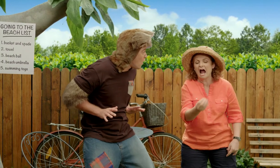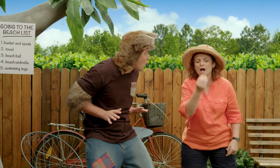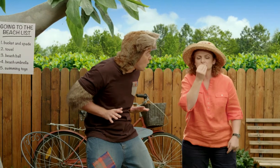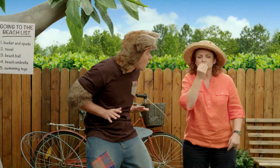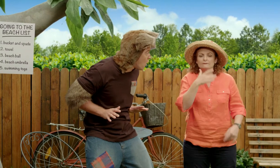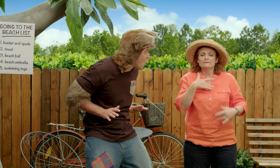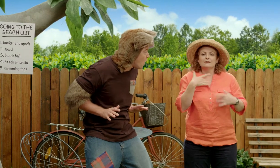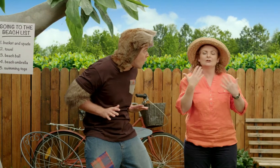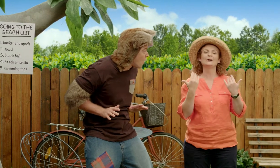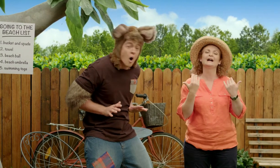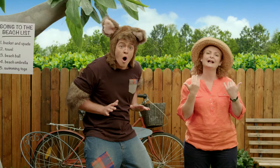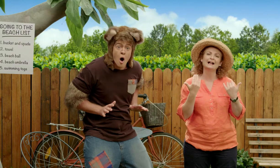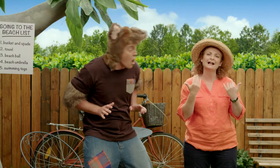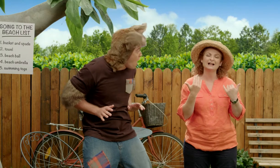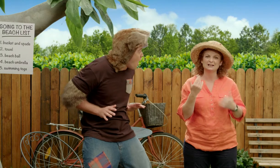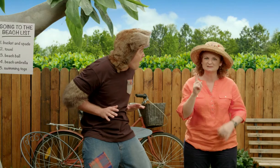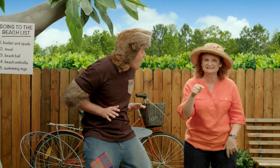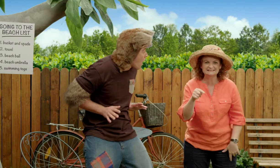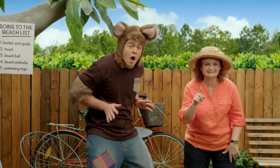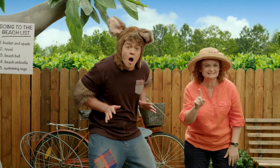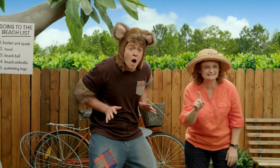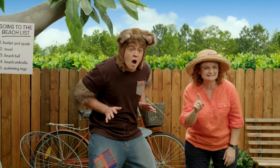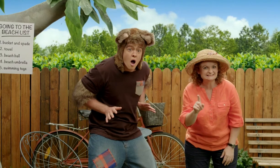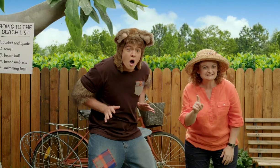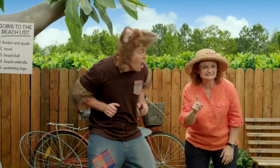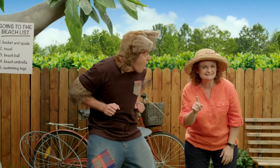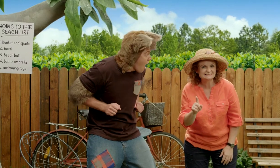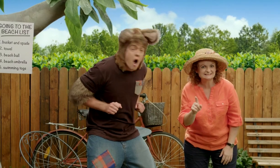Something to eat to make you feel cool inside. What is it?